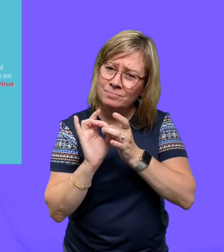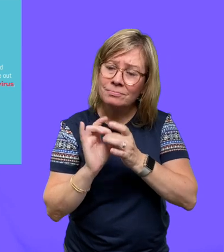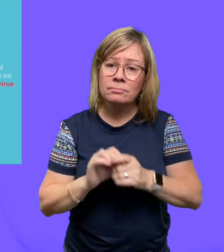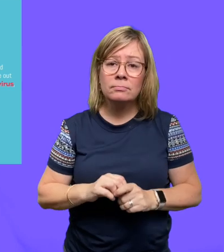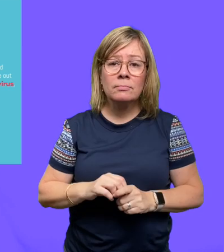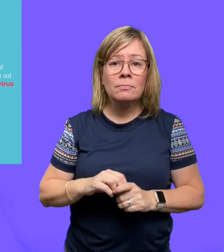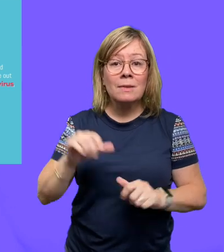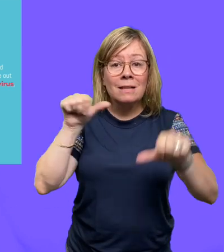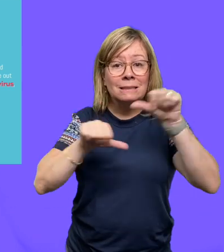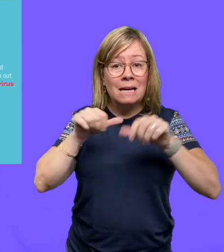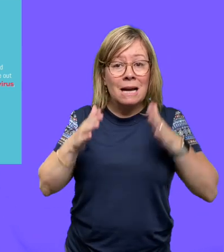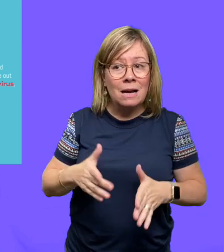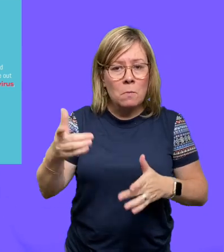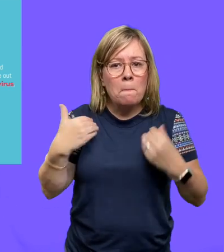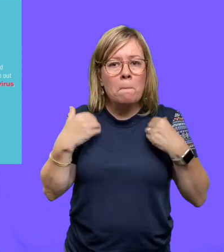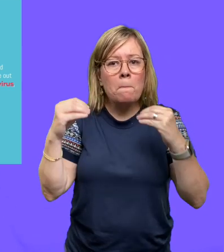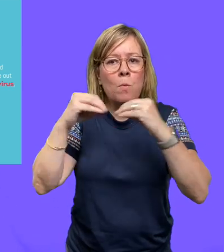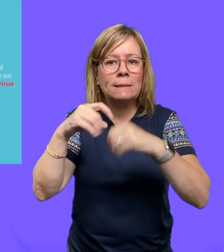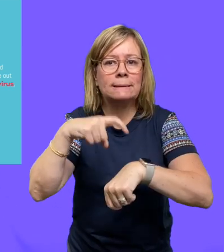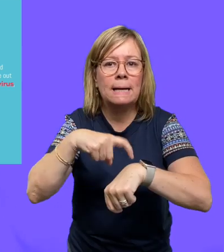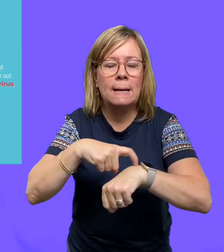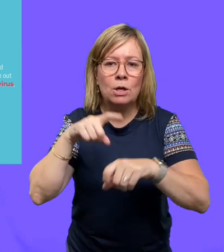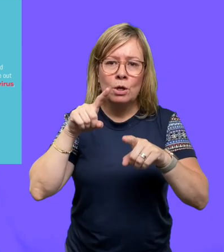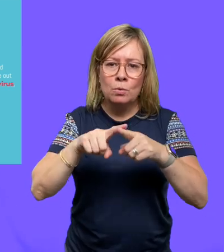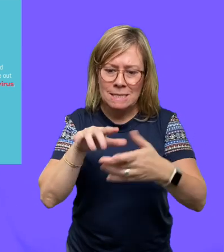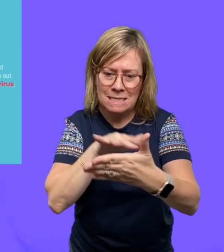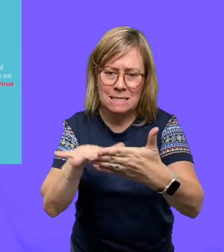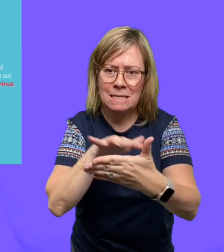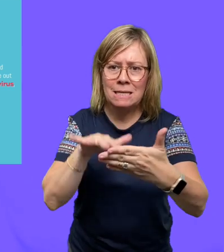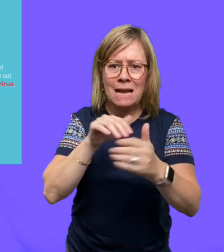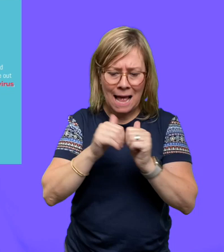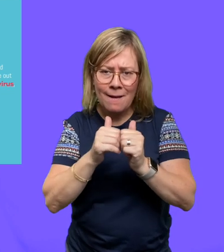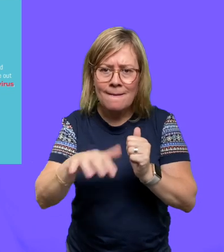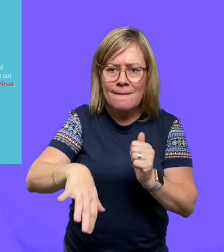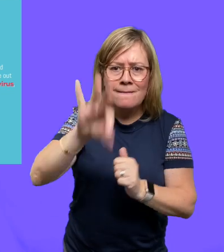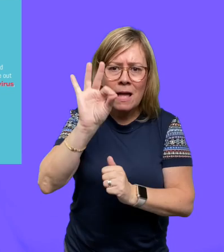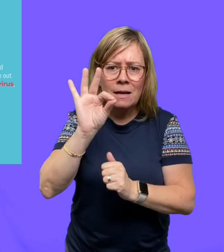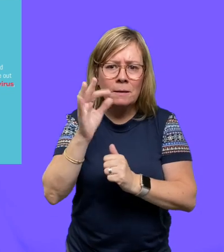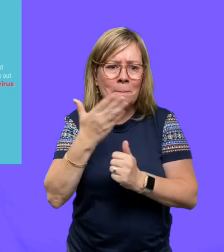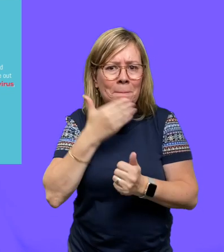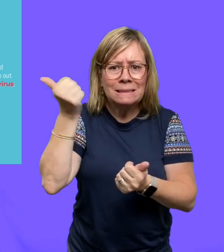scientists will have more time to be able to study the disease to find the